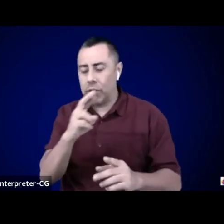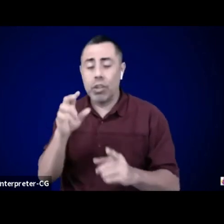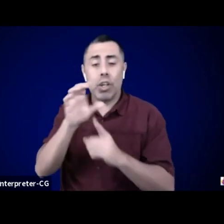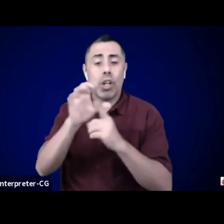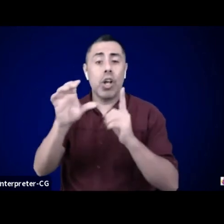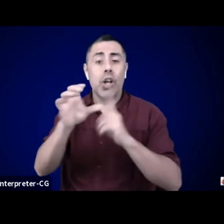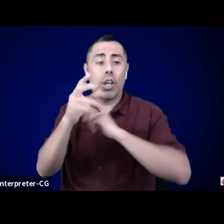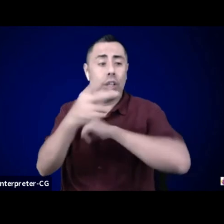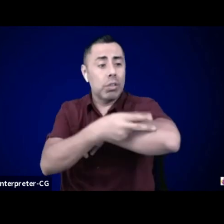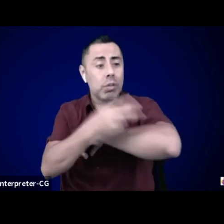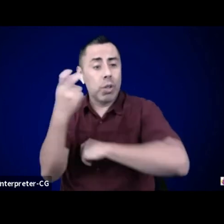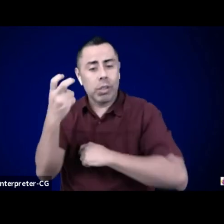Yeah. Thank you.